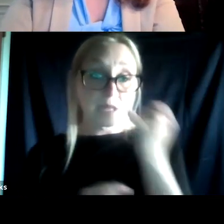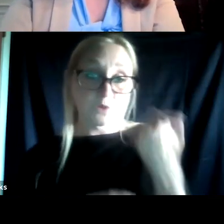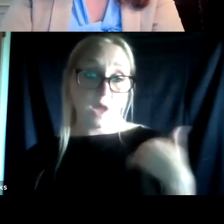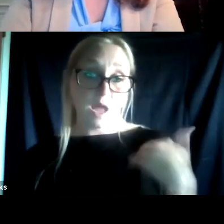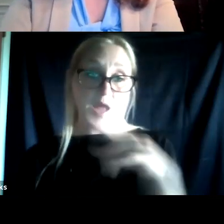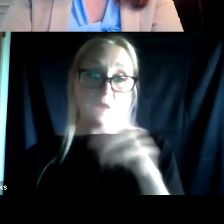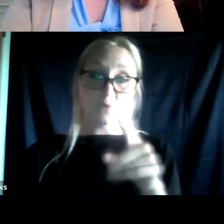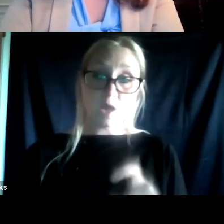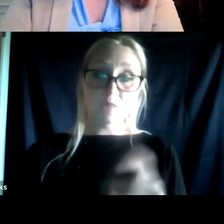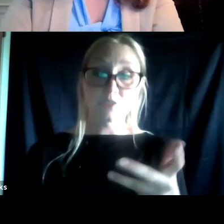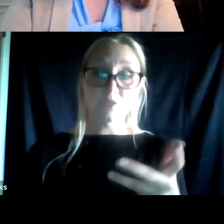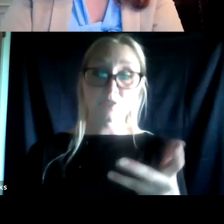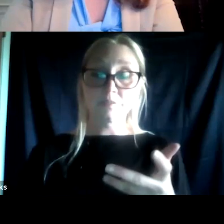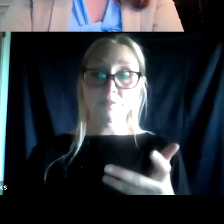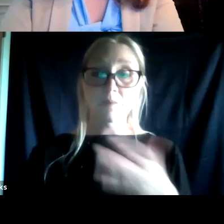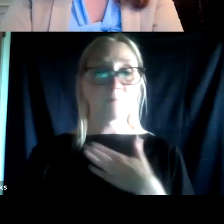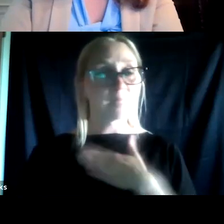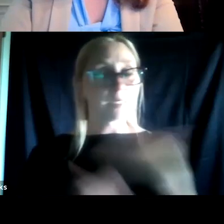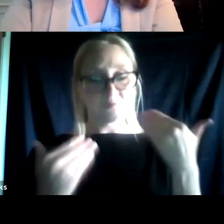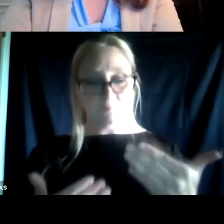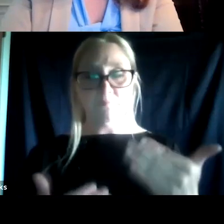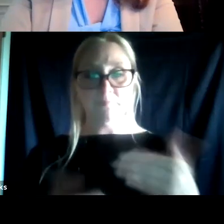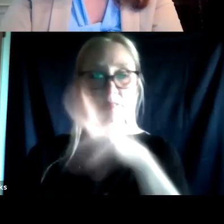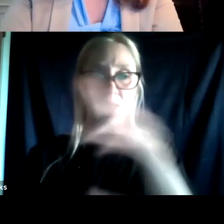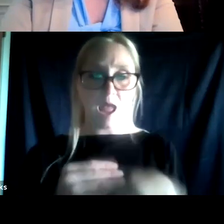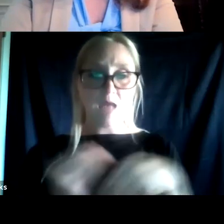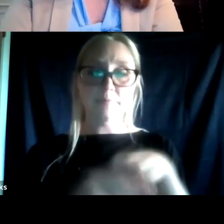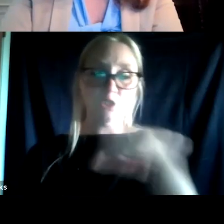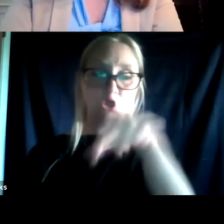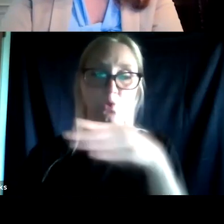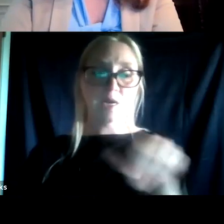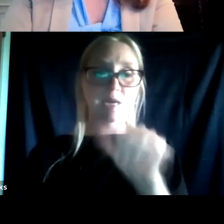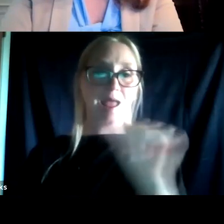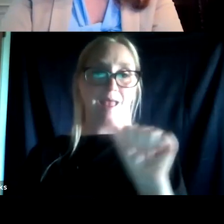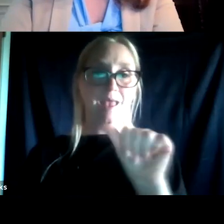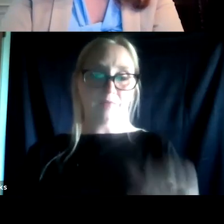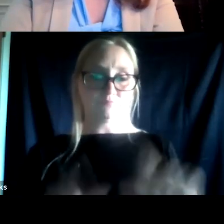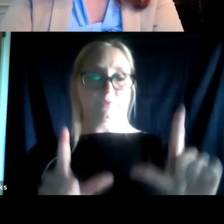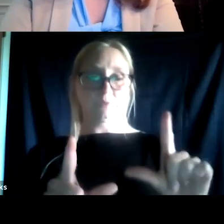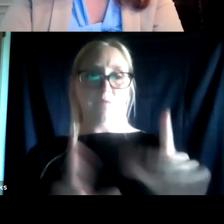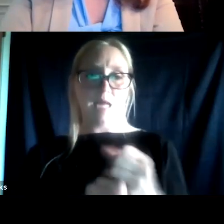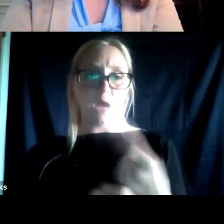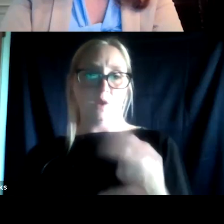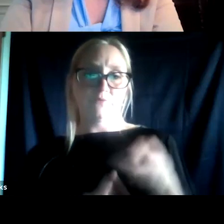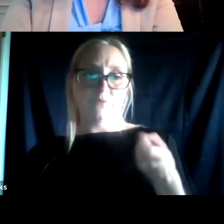please do drop those into the Q&A portal. I did just get one from Mr. Ferrario,